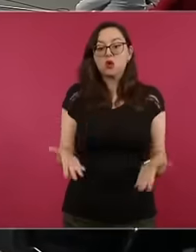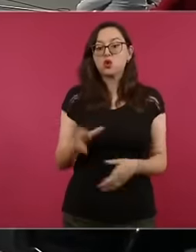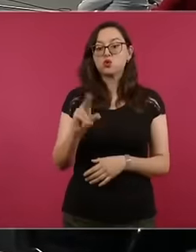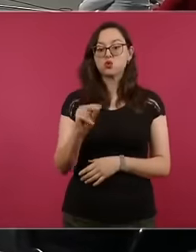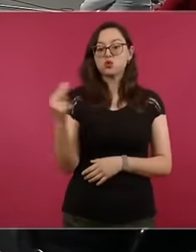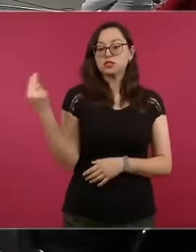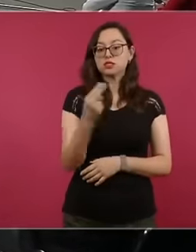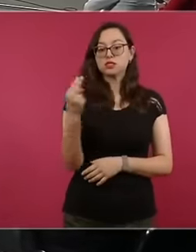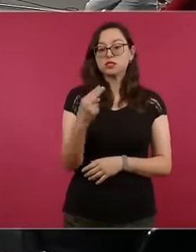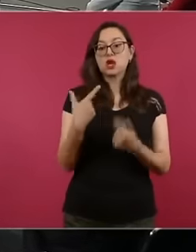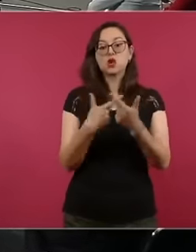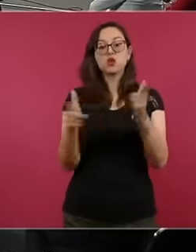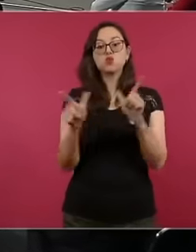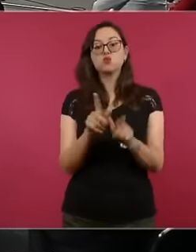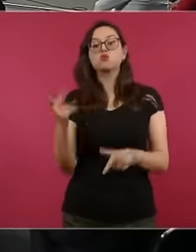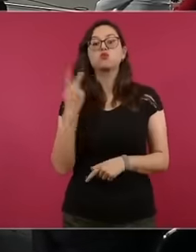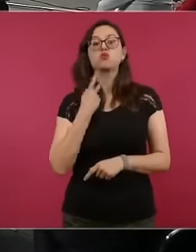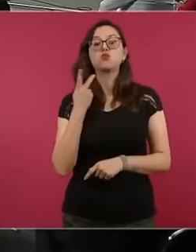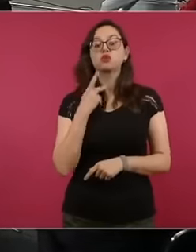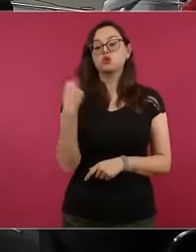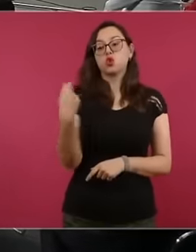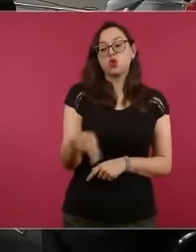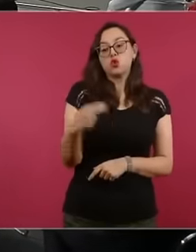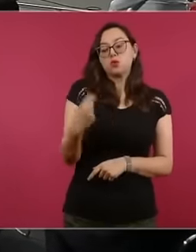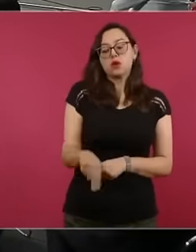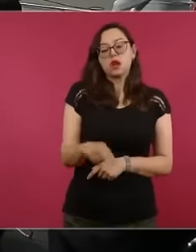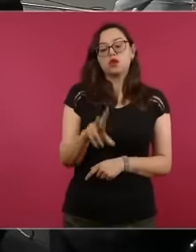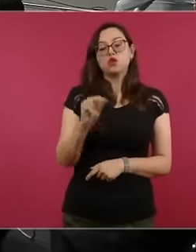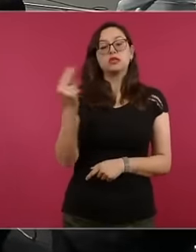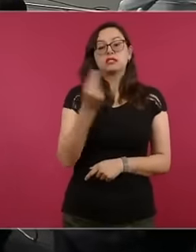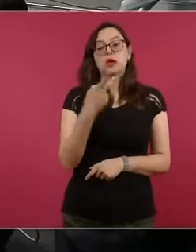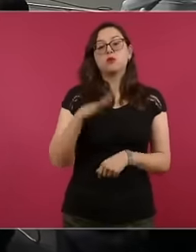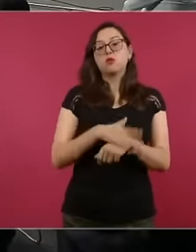by their name Because They are already placed in one of these two concepts, however, President,